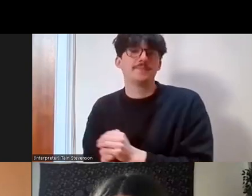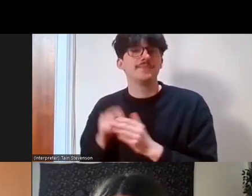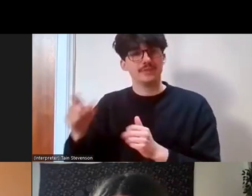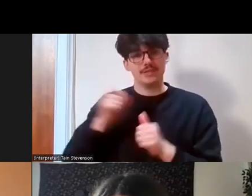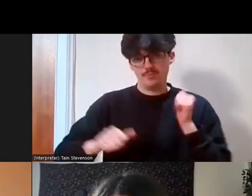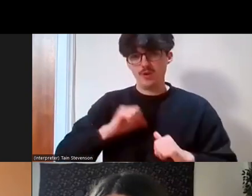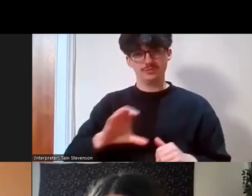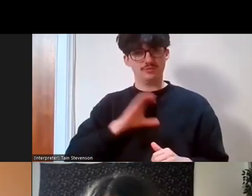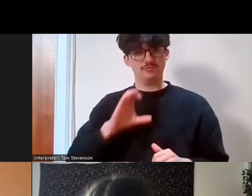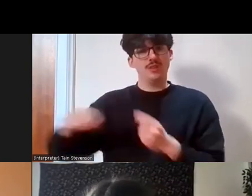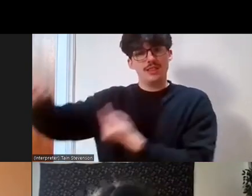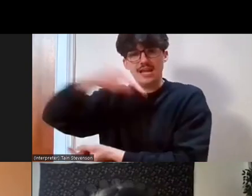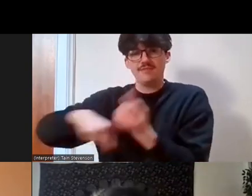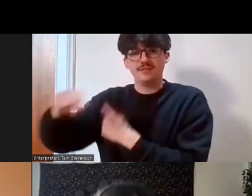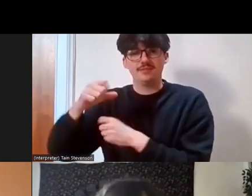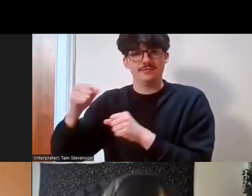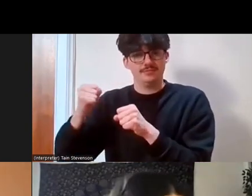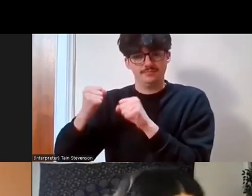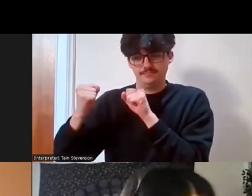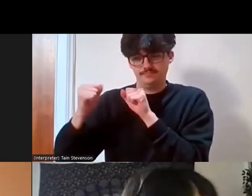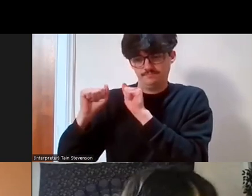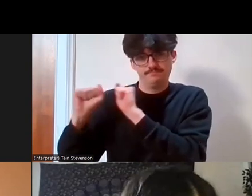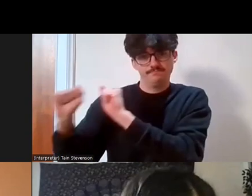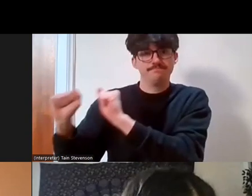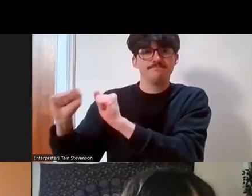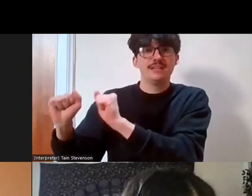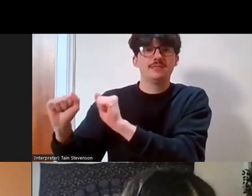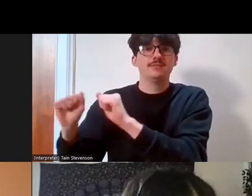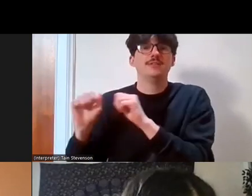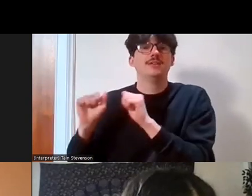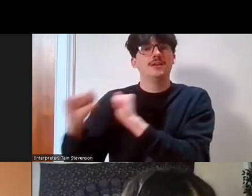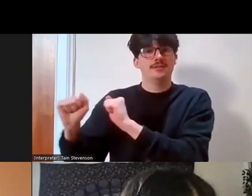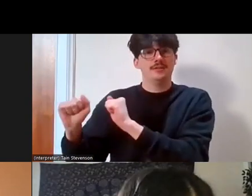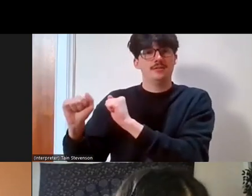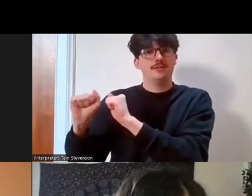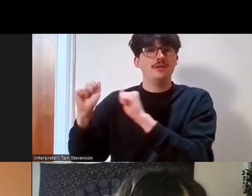that makes them well and their fore-mothers and fathers have had to deal with the patriarchy,